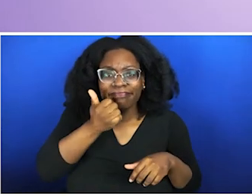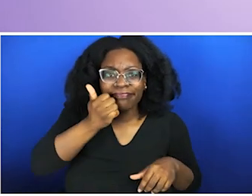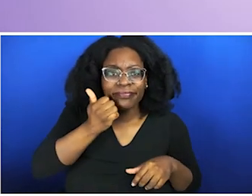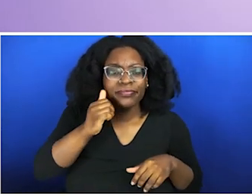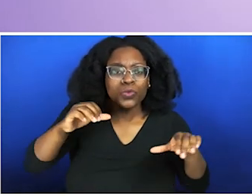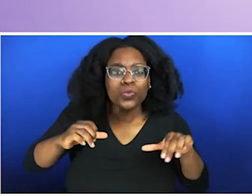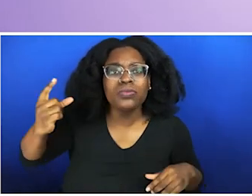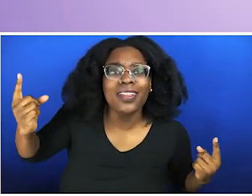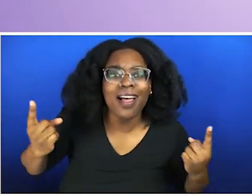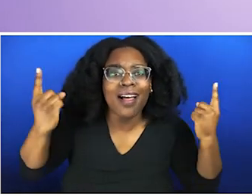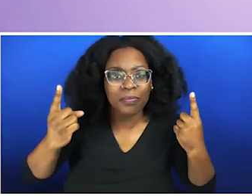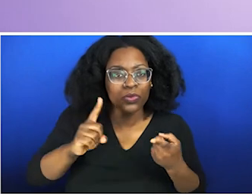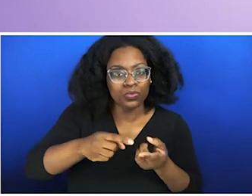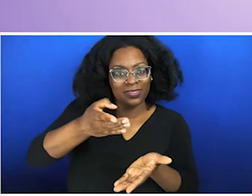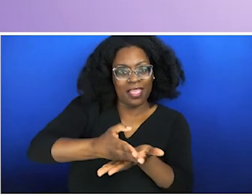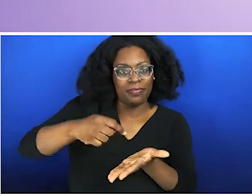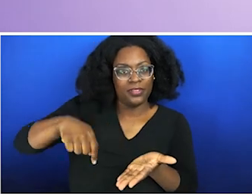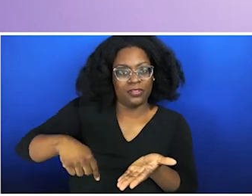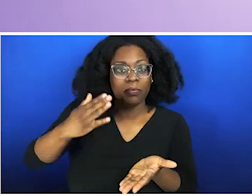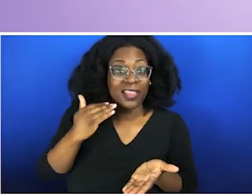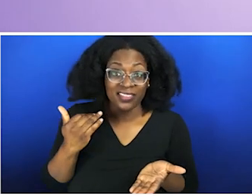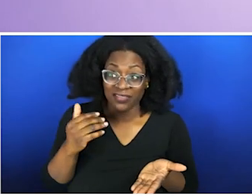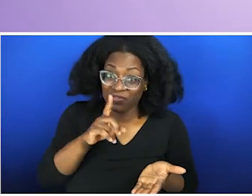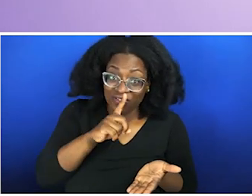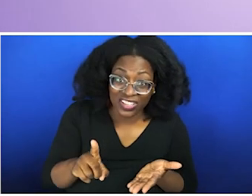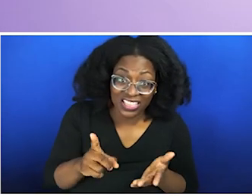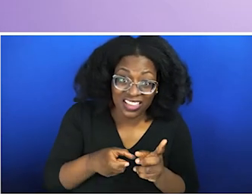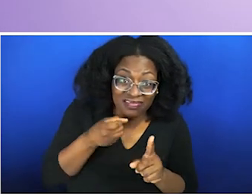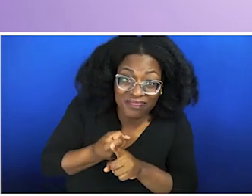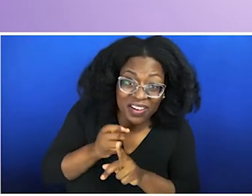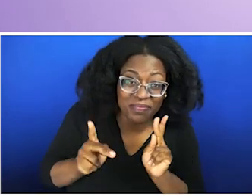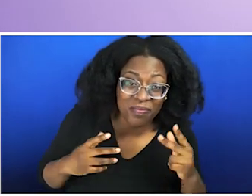health. Going into tech, having their own trauma, and then experiencing microaggressions